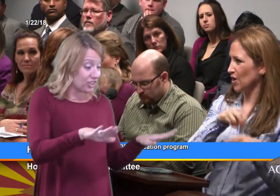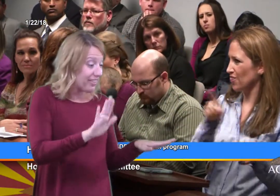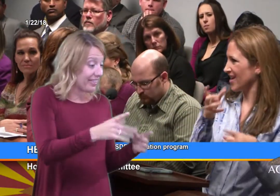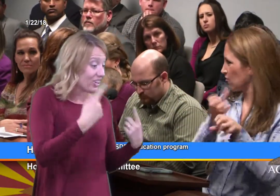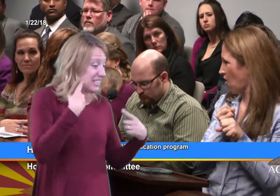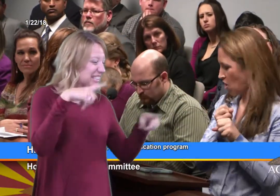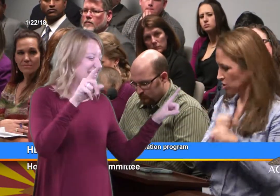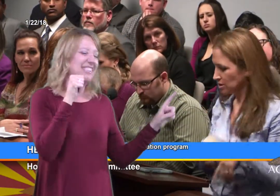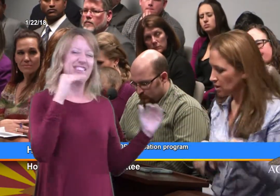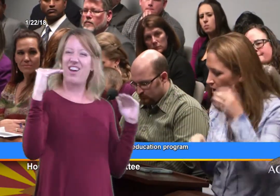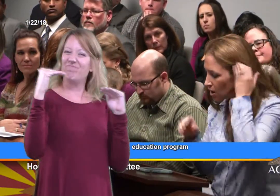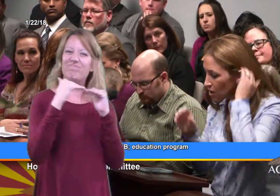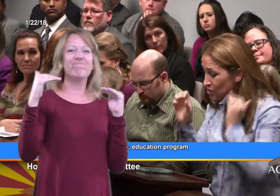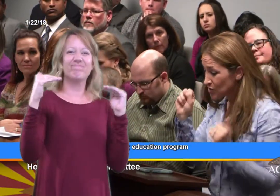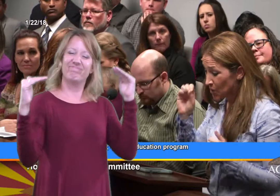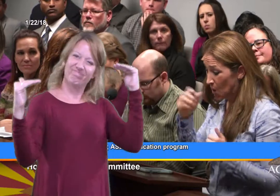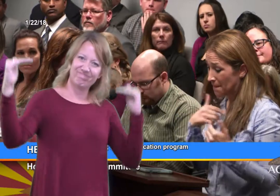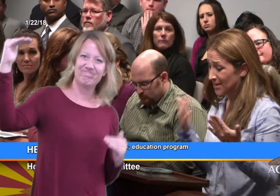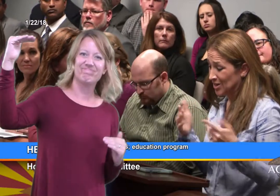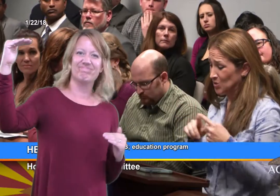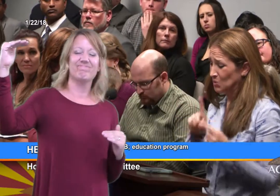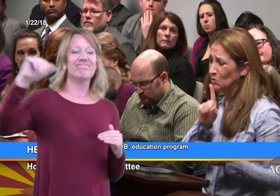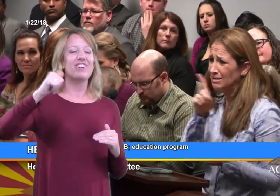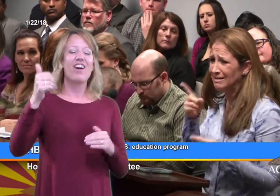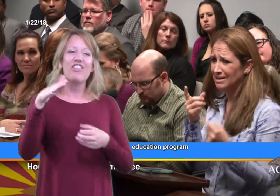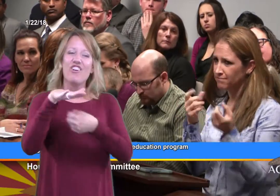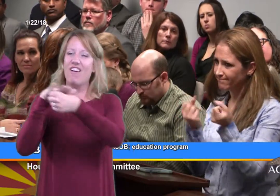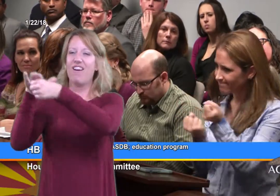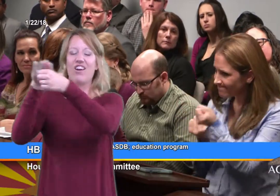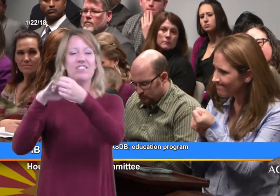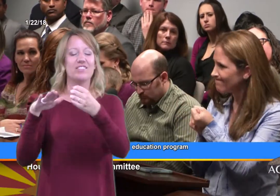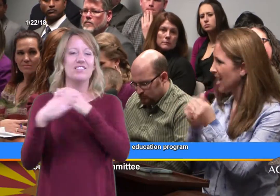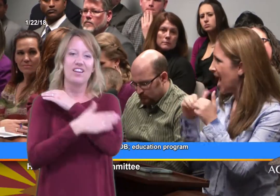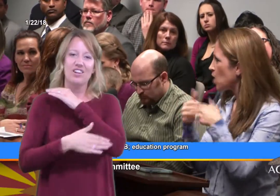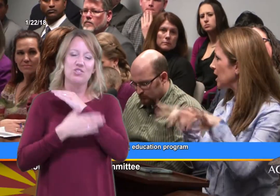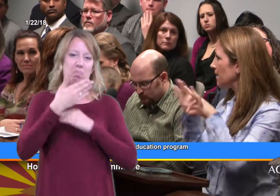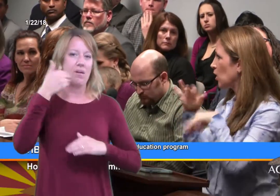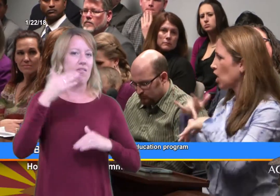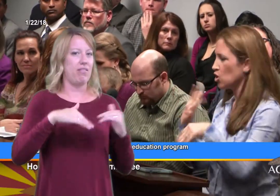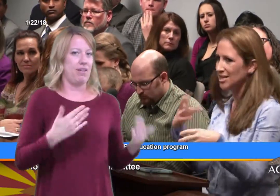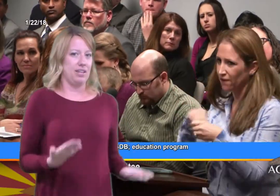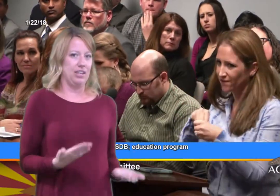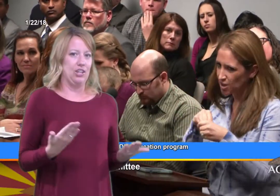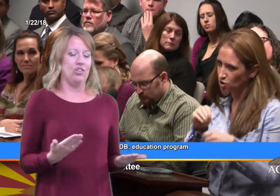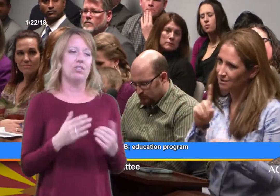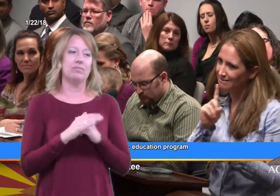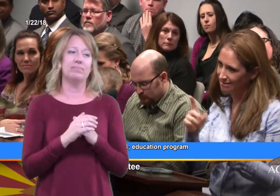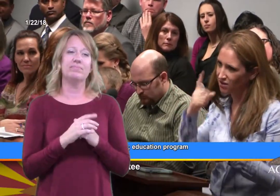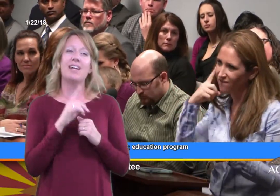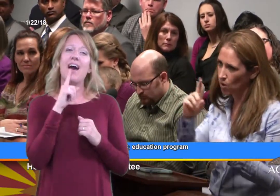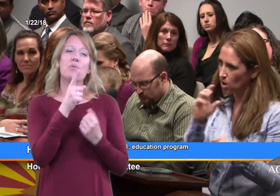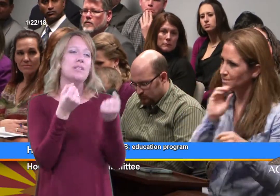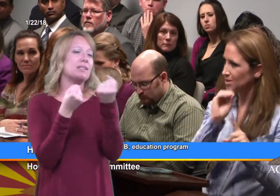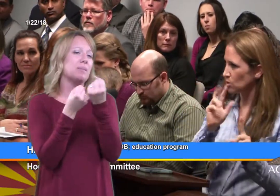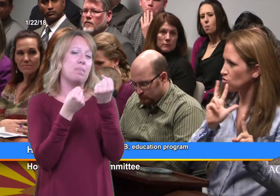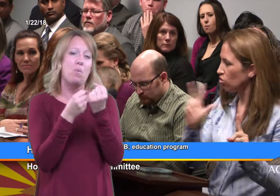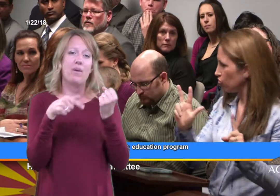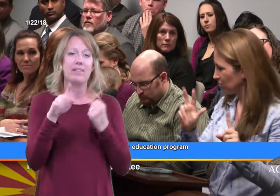programs in other regions of the country. So I'm here to express my strong support for this bill.